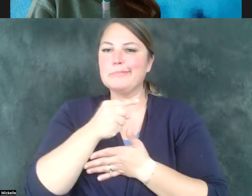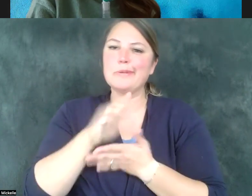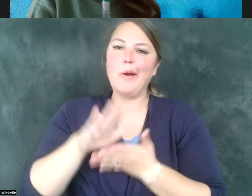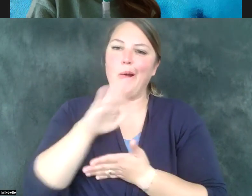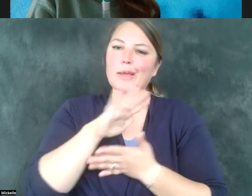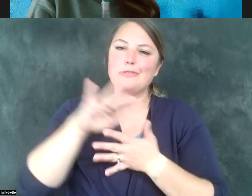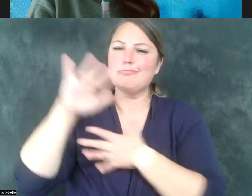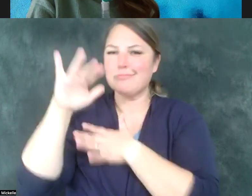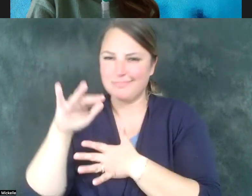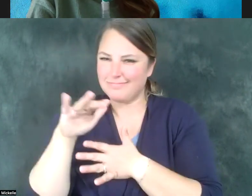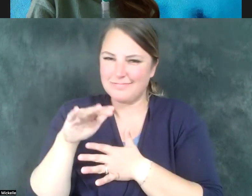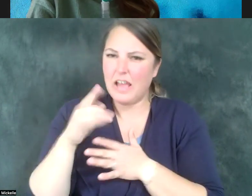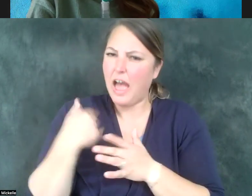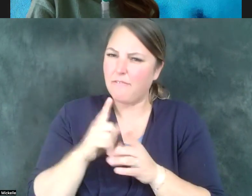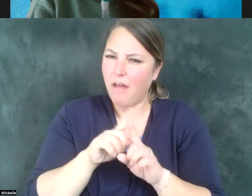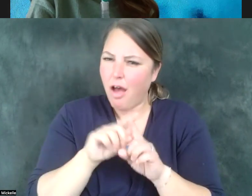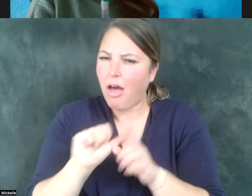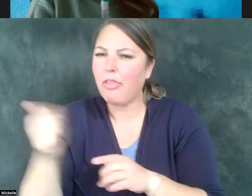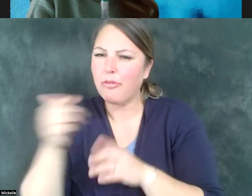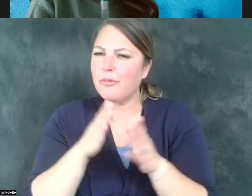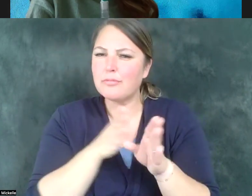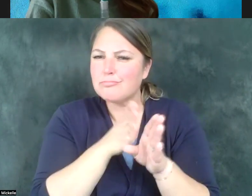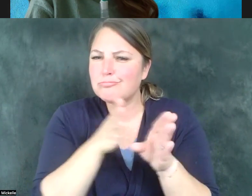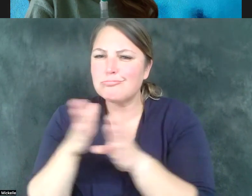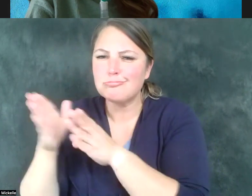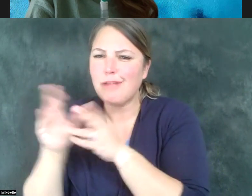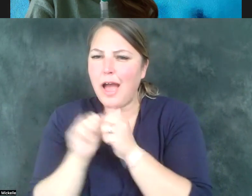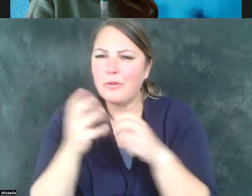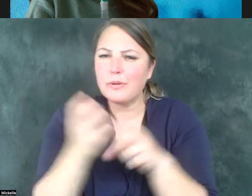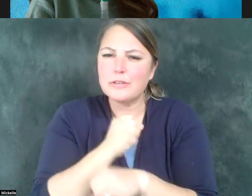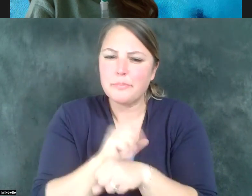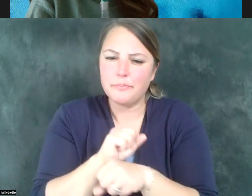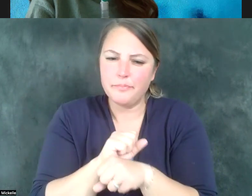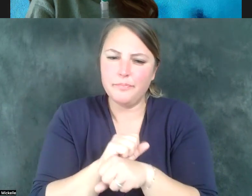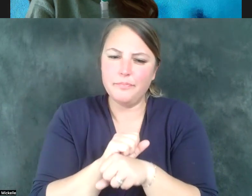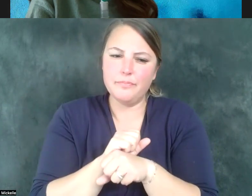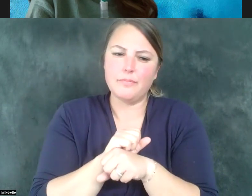education to get a degree, you know, in advanced either a bachelor's degree or an